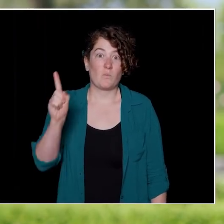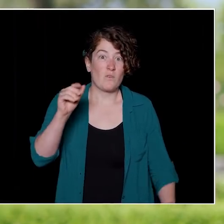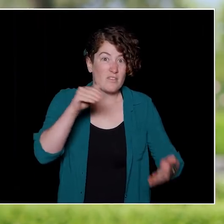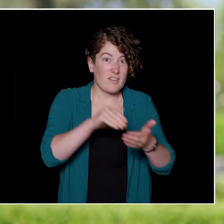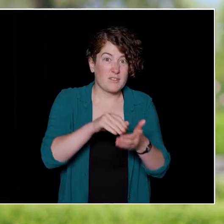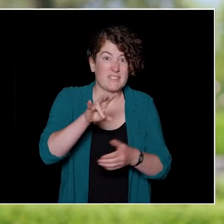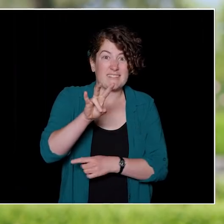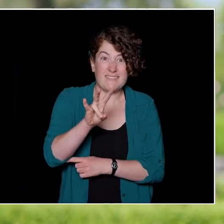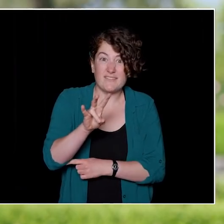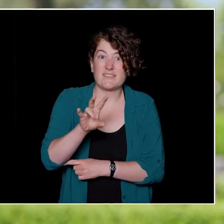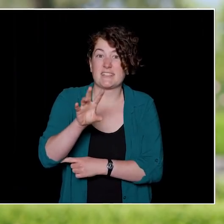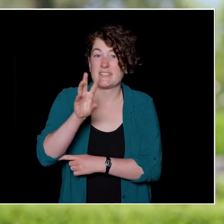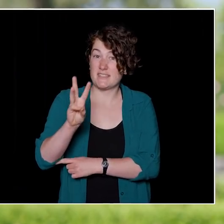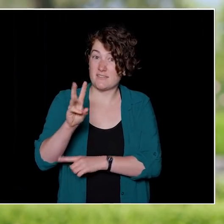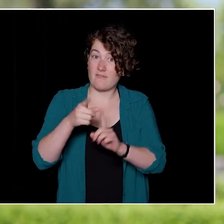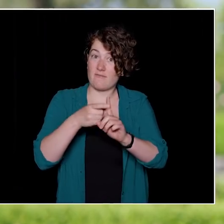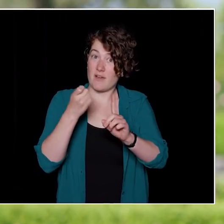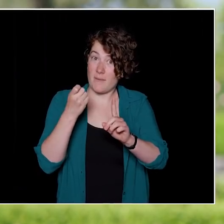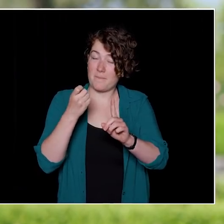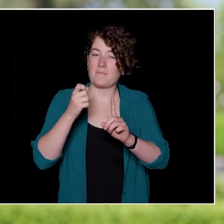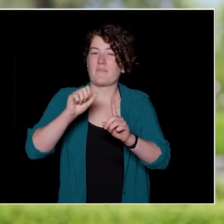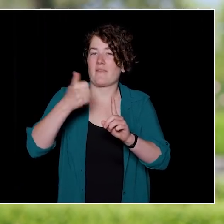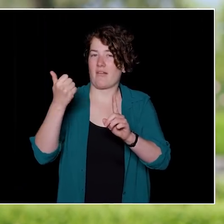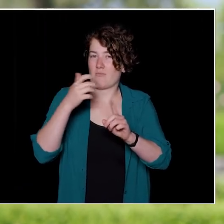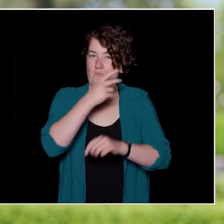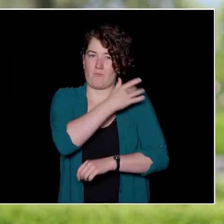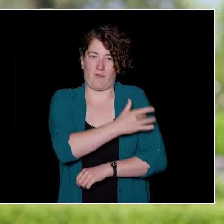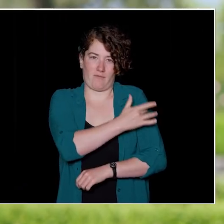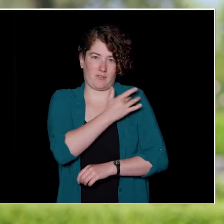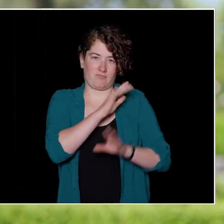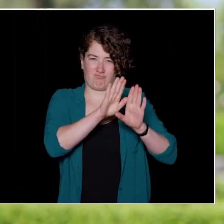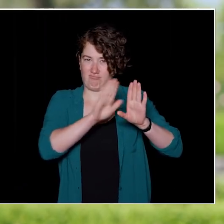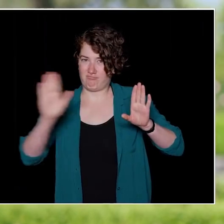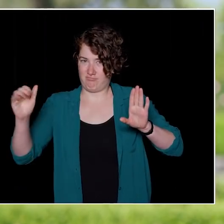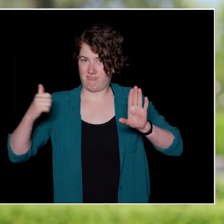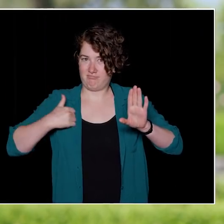1076 students are from other Canadian provinces.